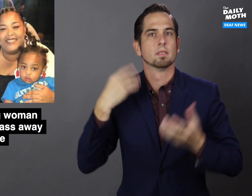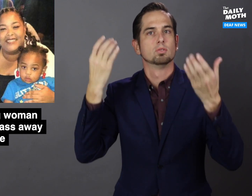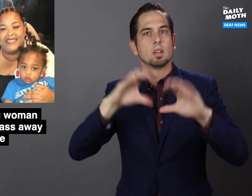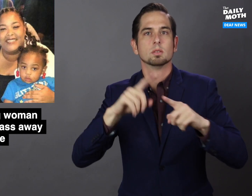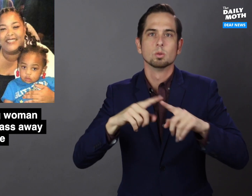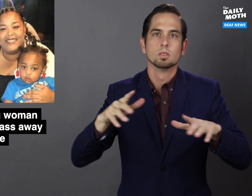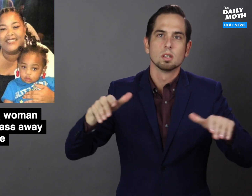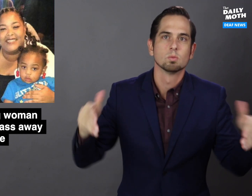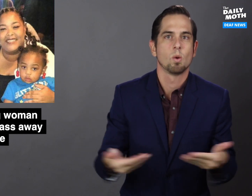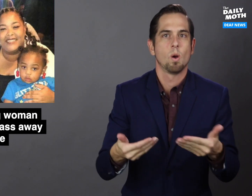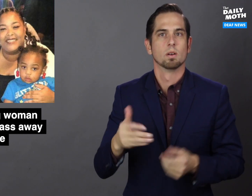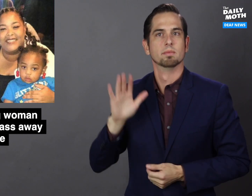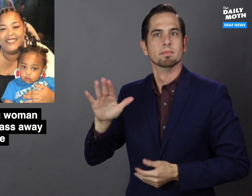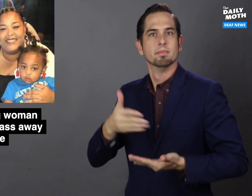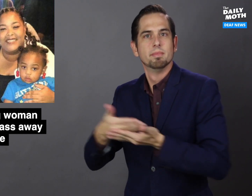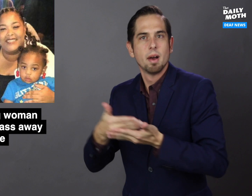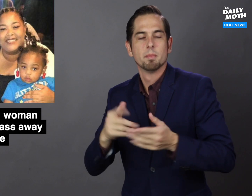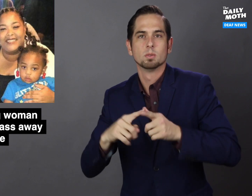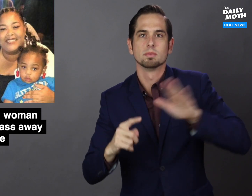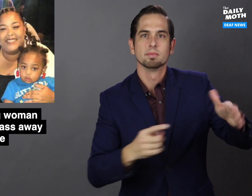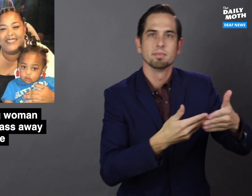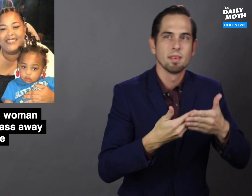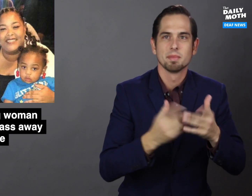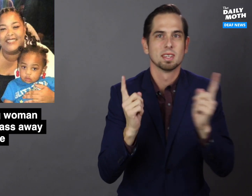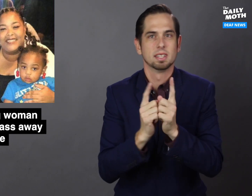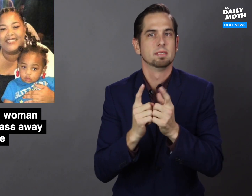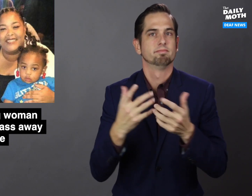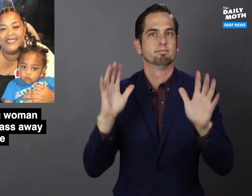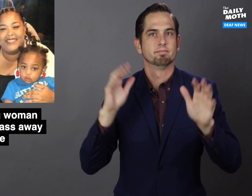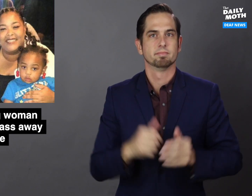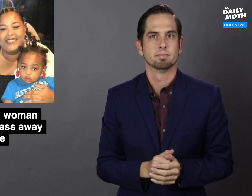a chance to introduce their babies to each other.